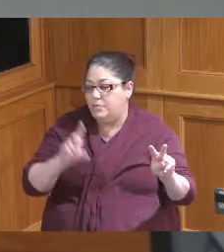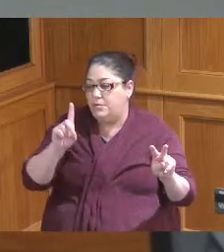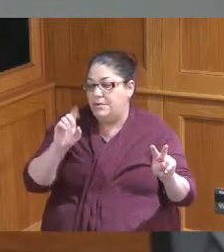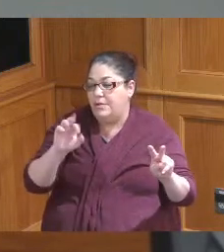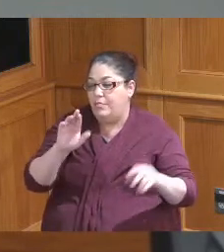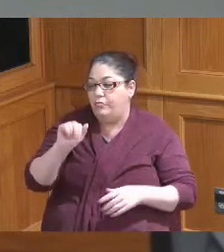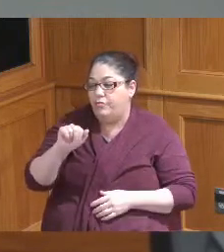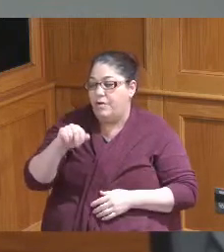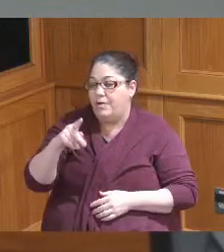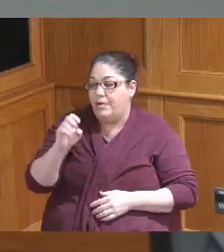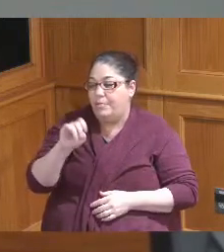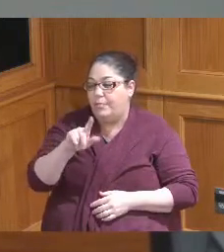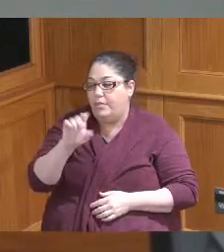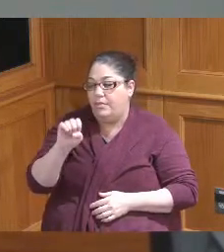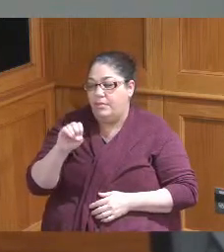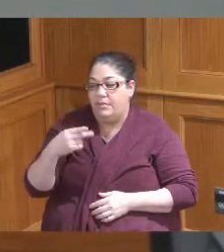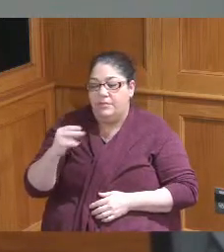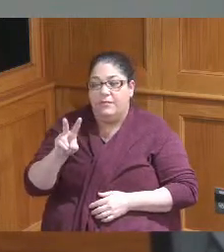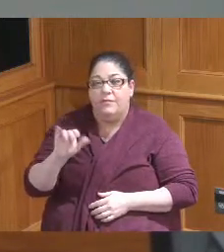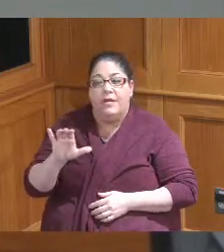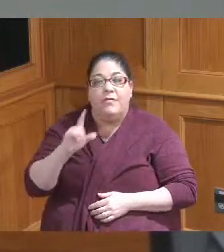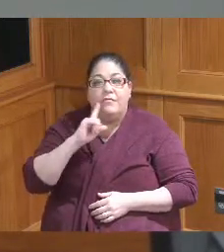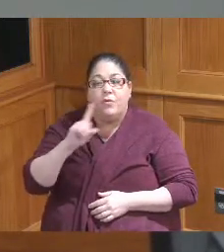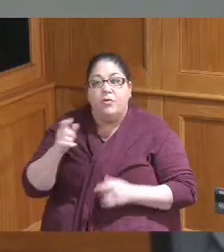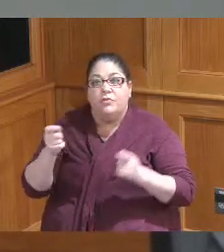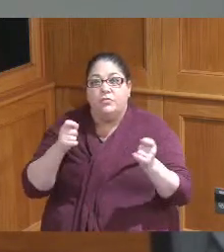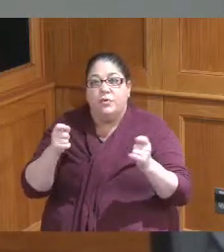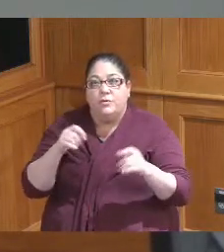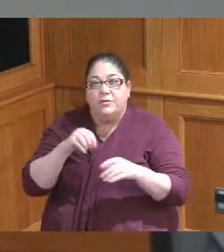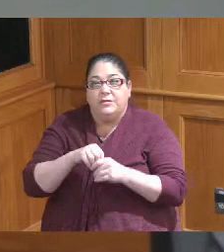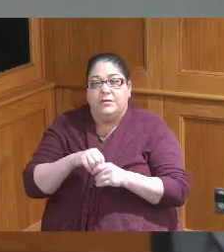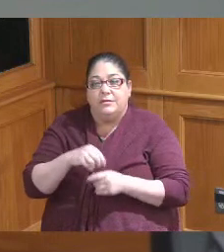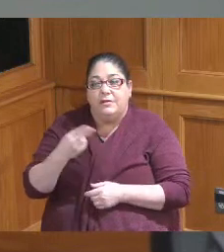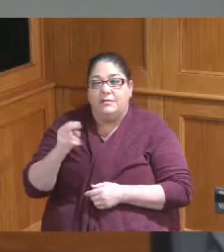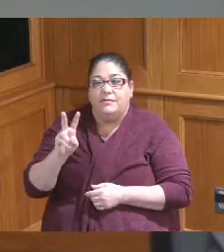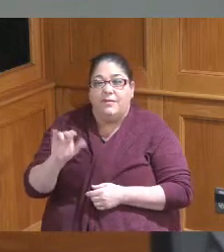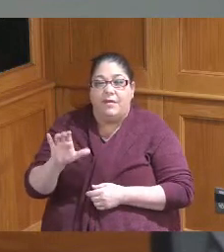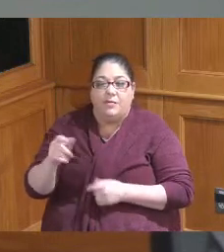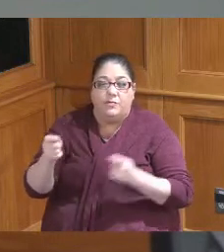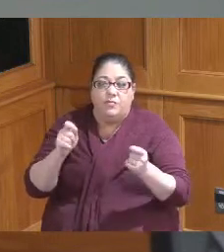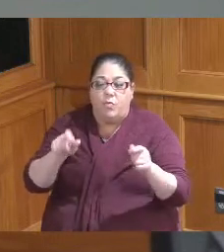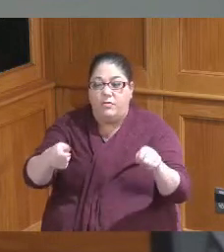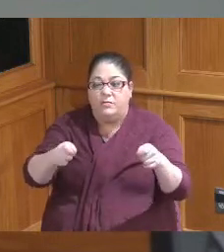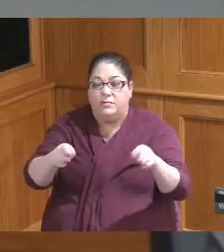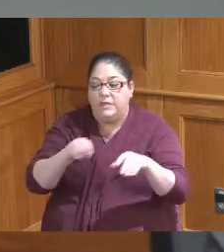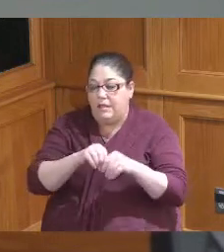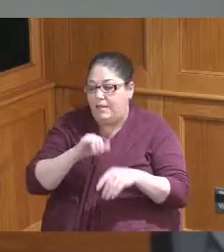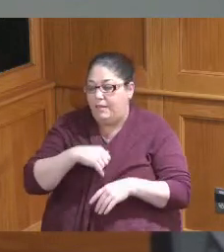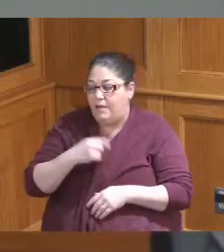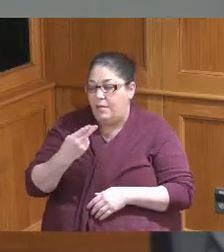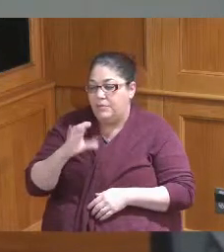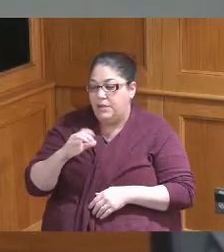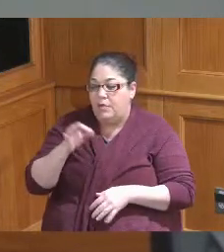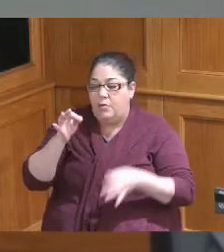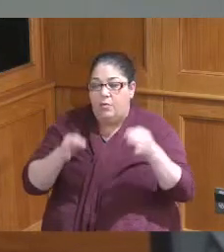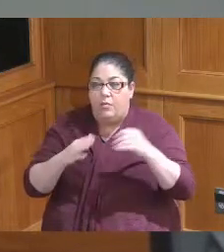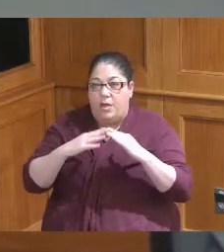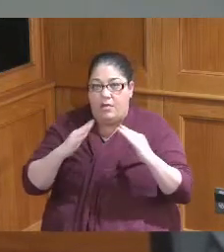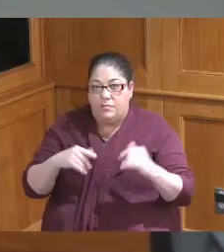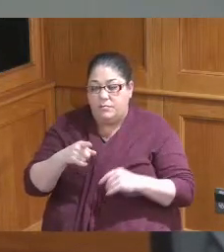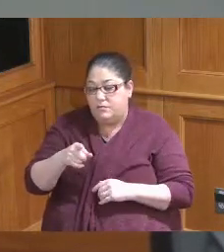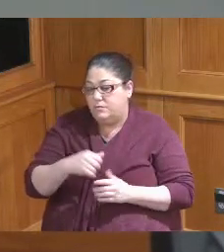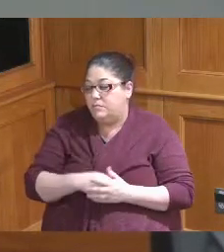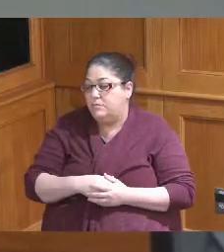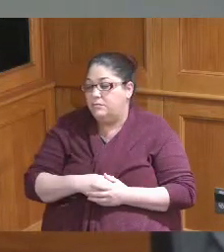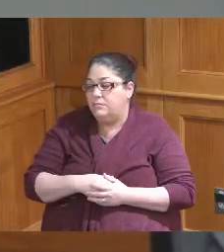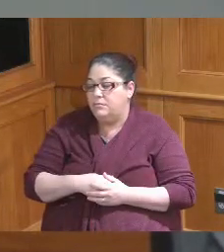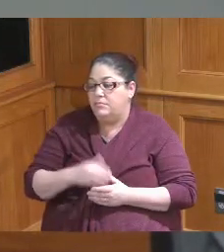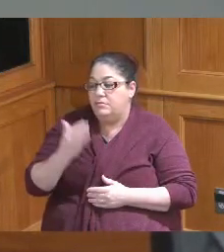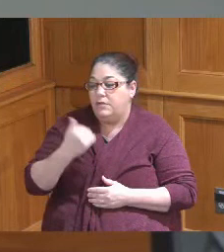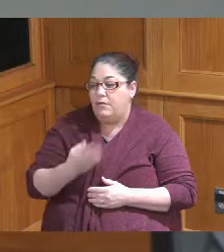M core related to the controls the HVAC controls at the Hamilton County Courthouse item number 14.